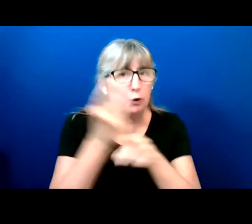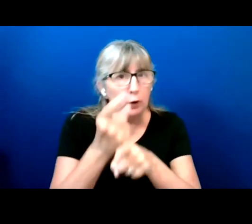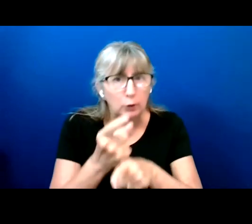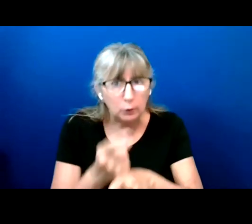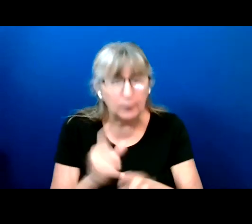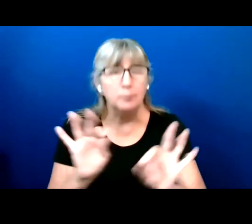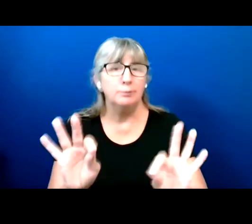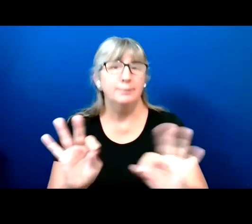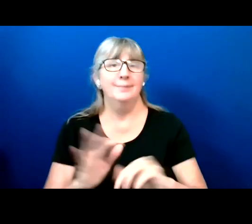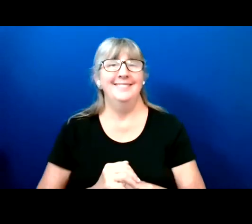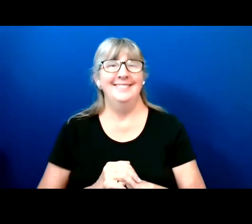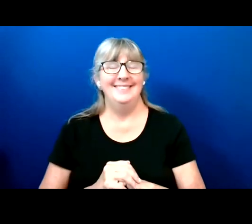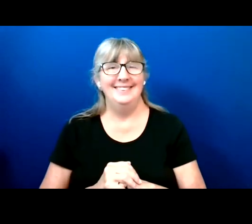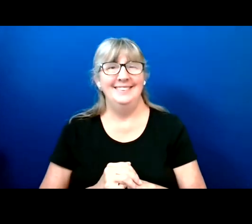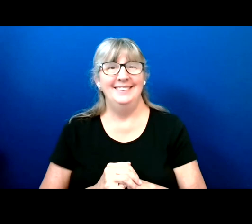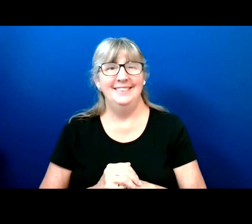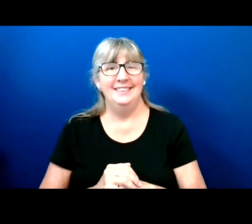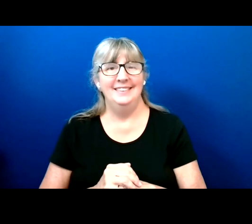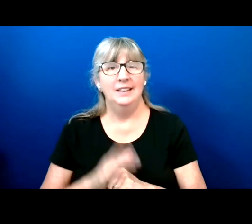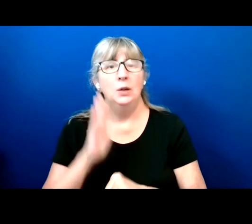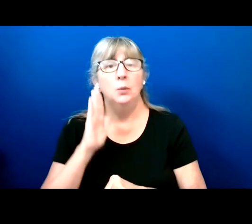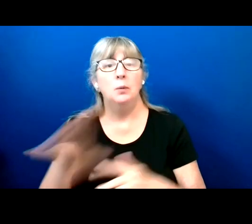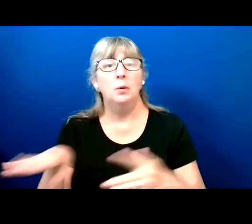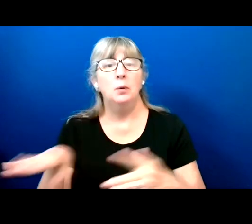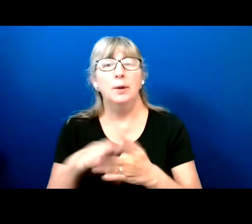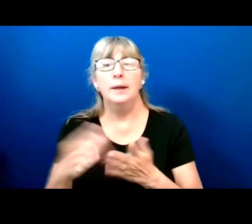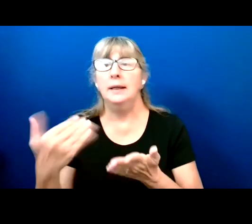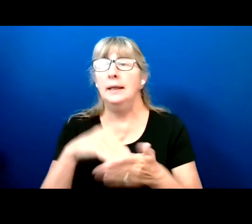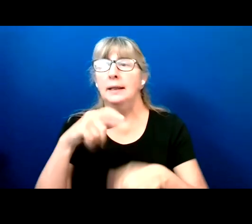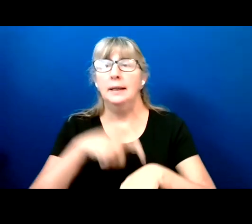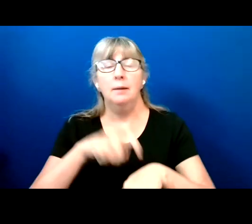We will have another break at about 3:05.